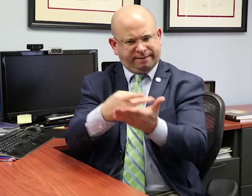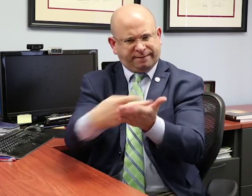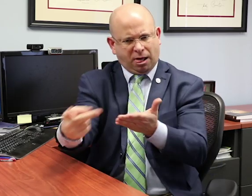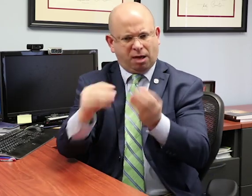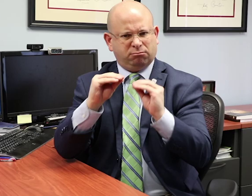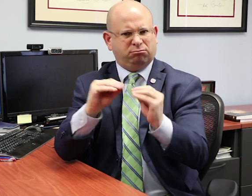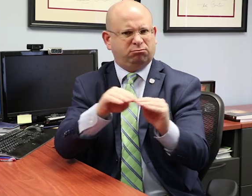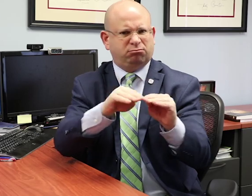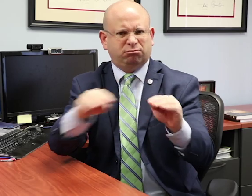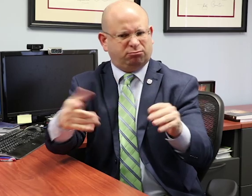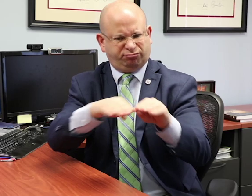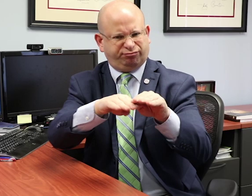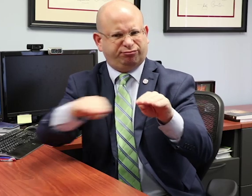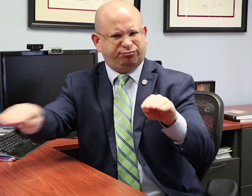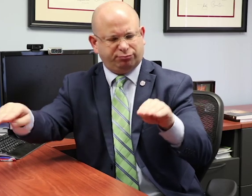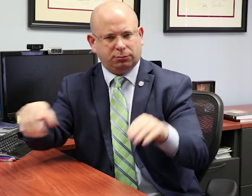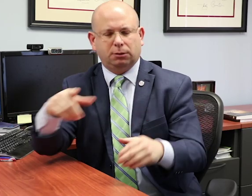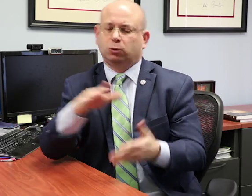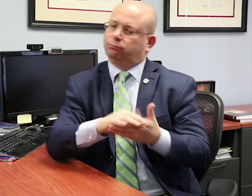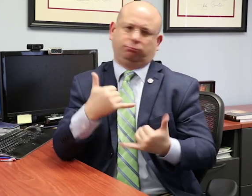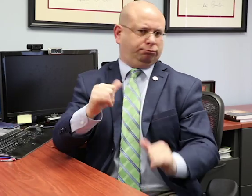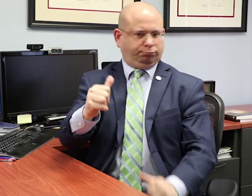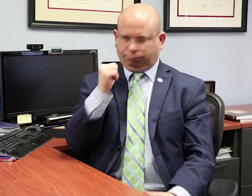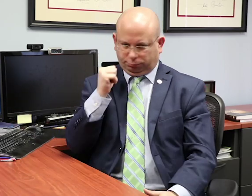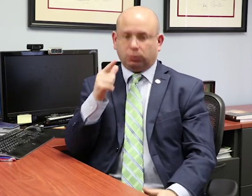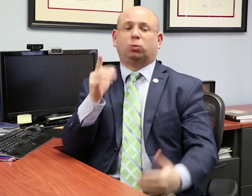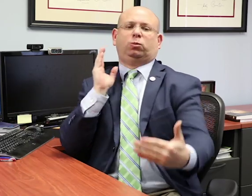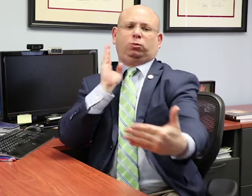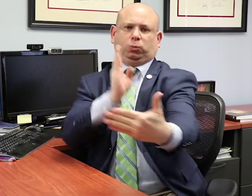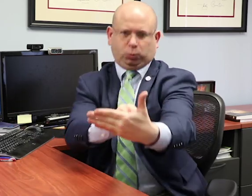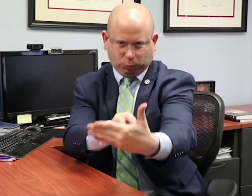so the parents sued.